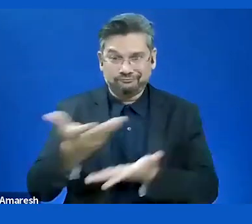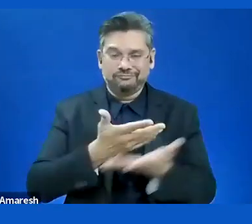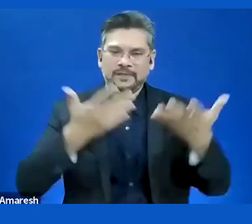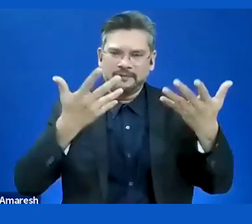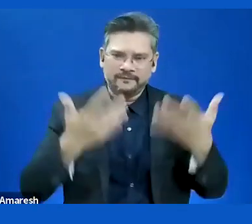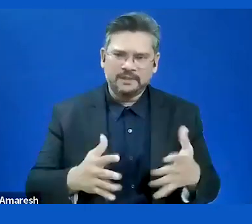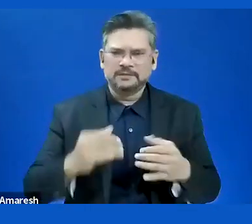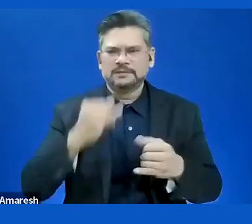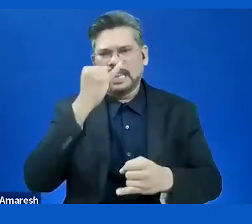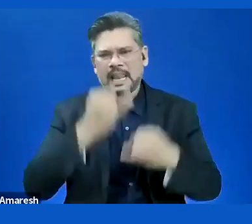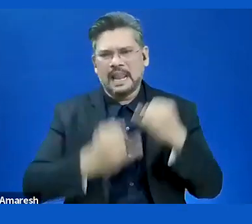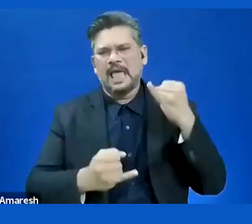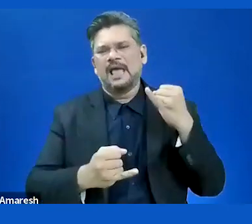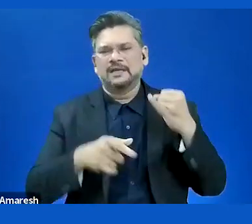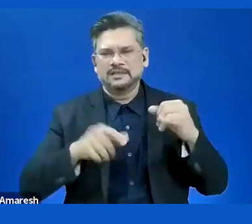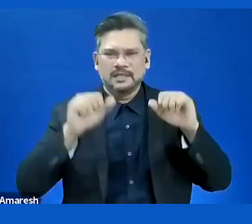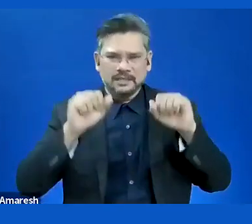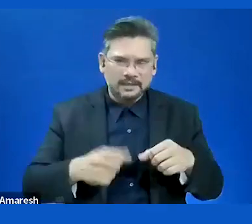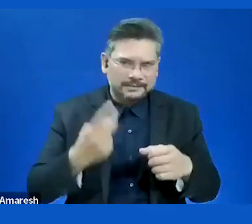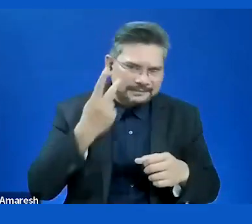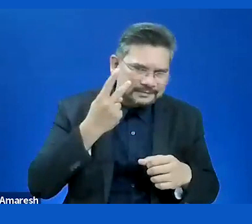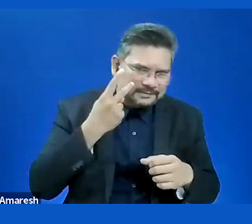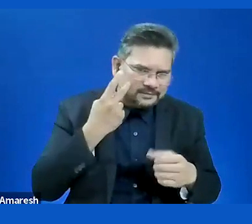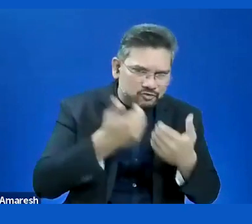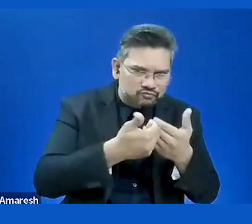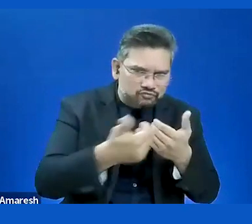Timo Övermark do you have a look at this in the user